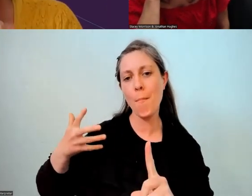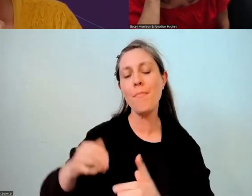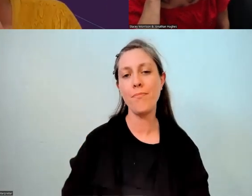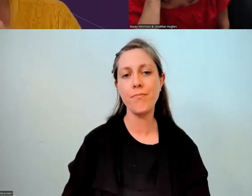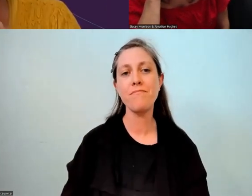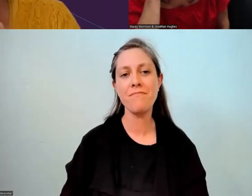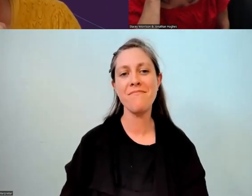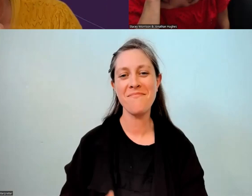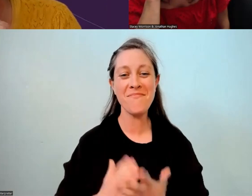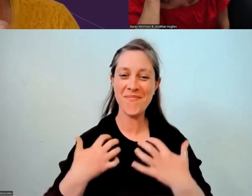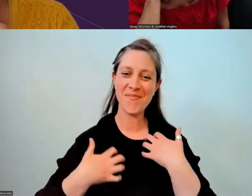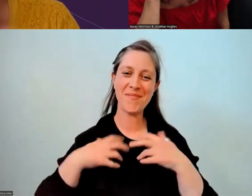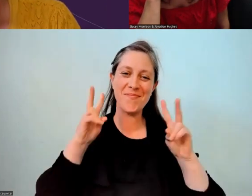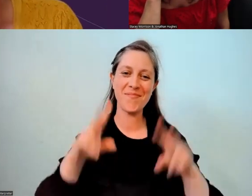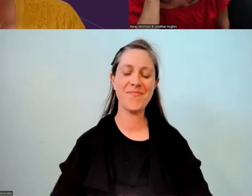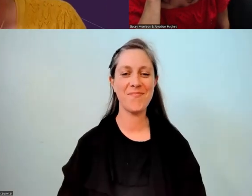"It's so exciting to see the changes."